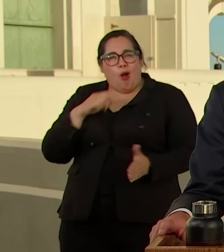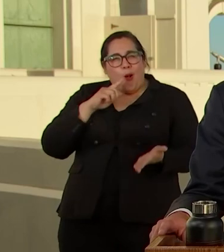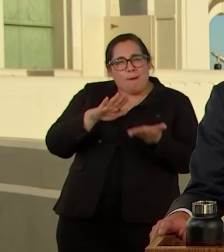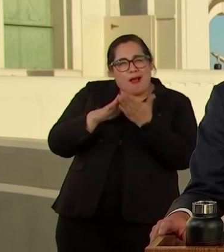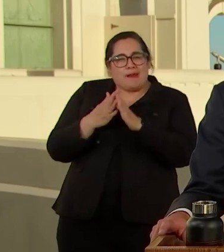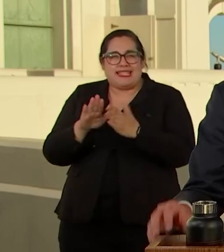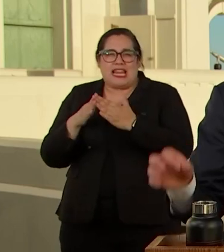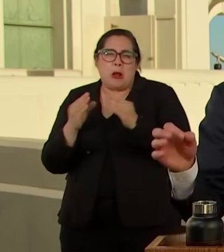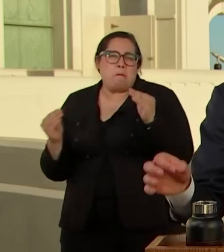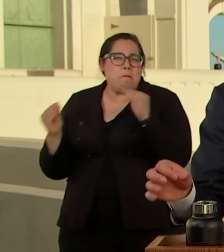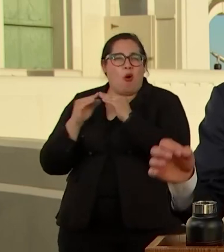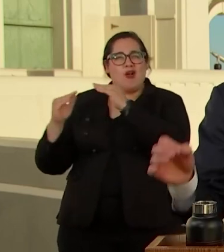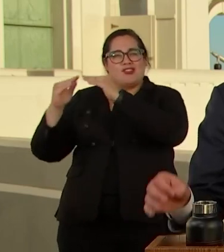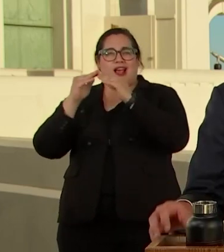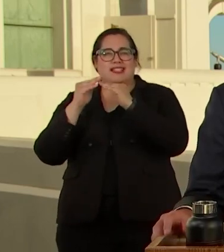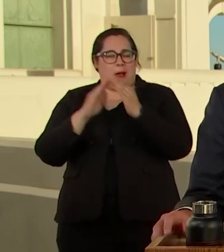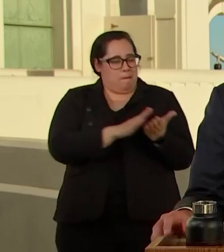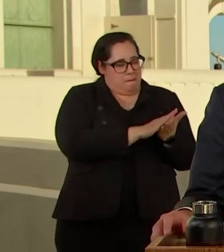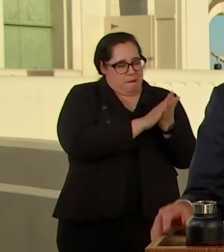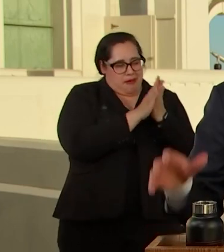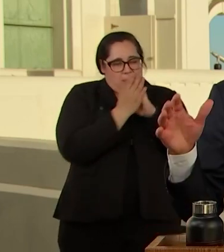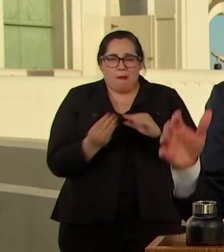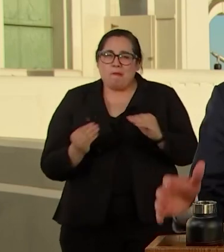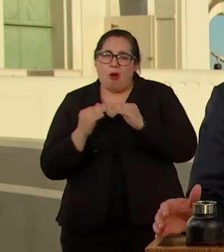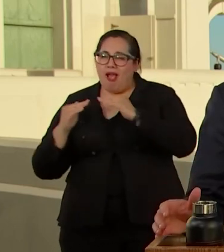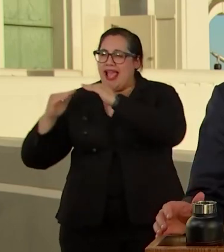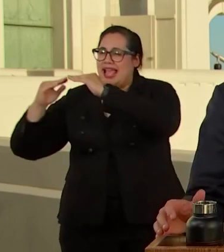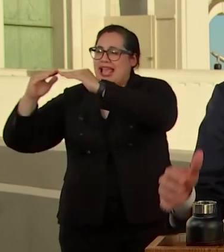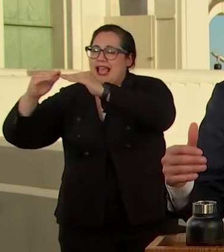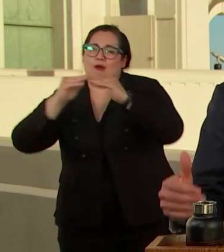BECOMING A CITY MORE EQUAL, MORE KIND, MORE ITSELF THAN WE